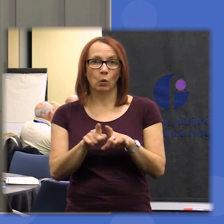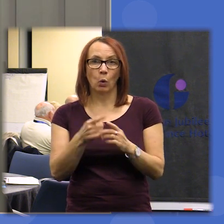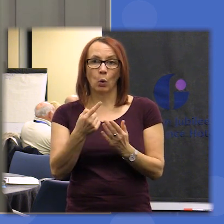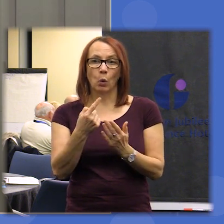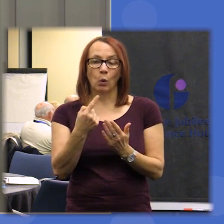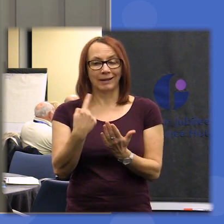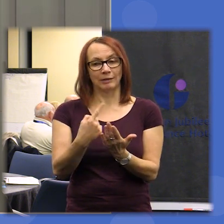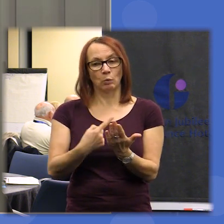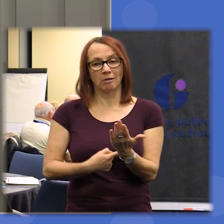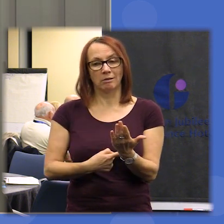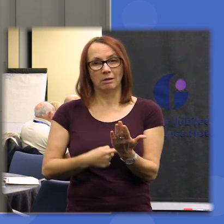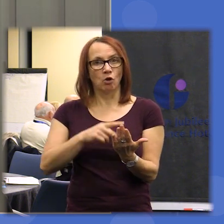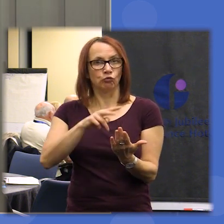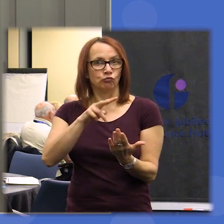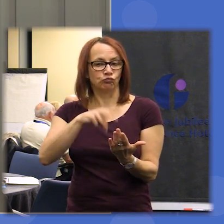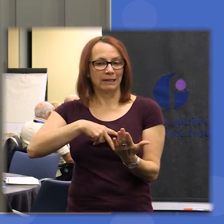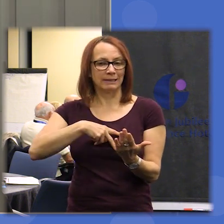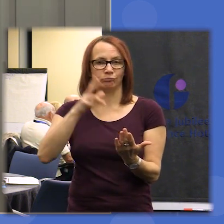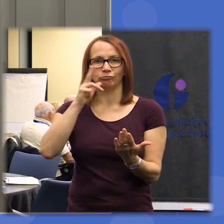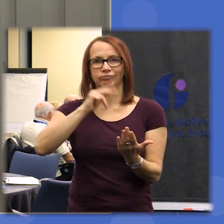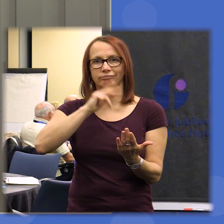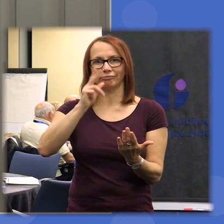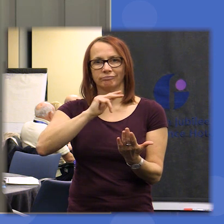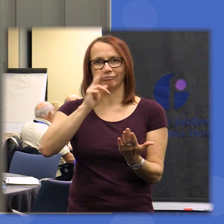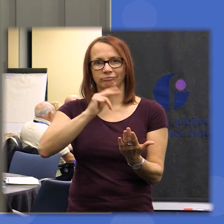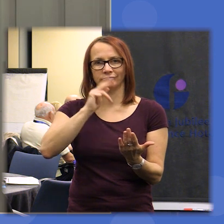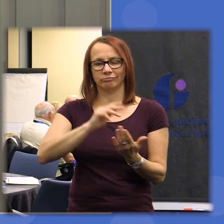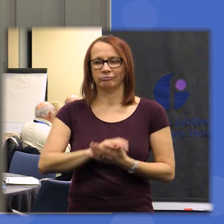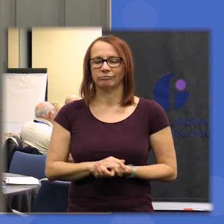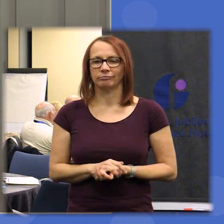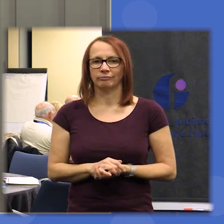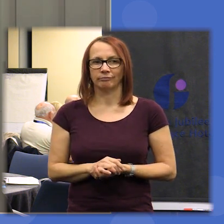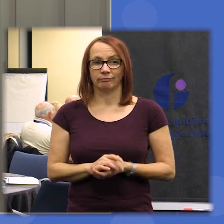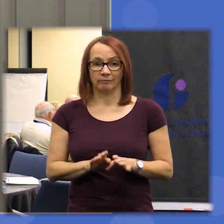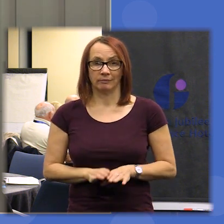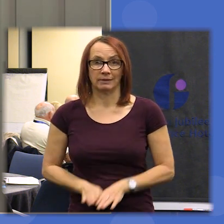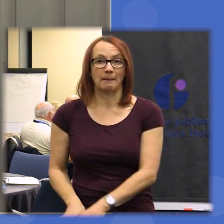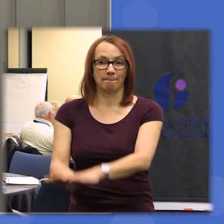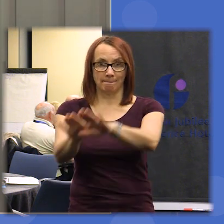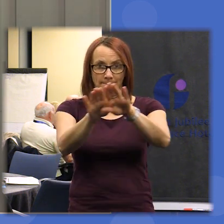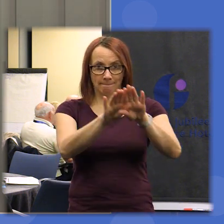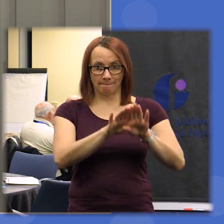in this next session and every table has exactly the same statements but you have